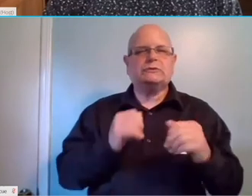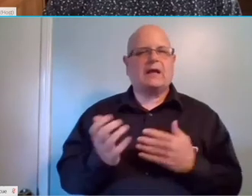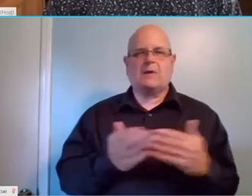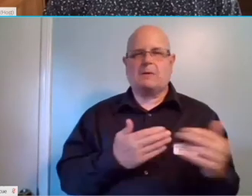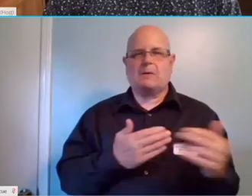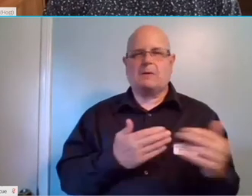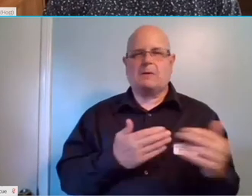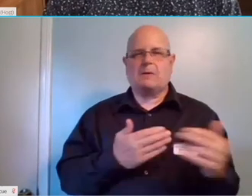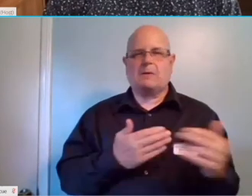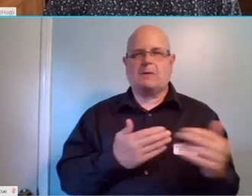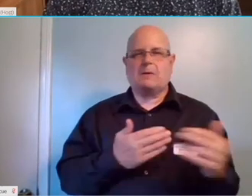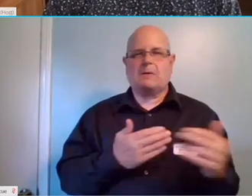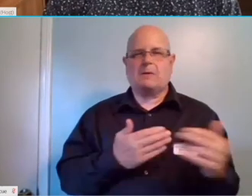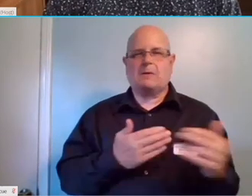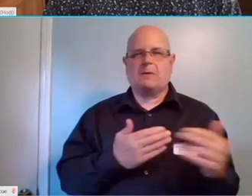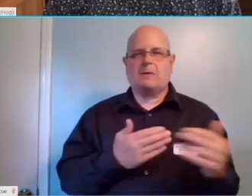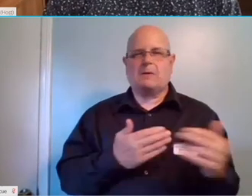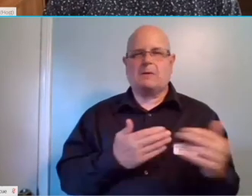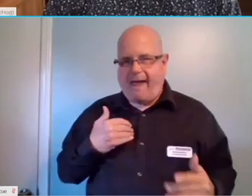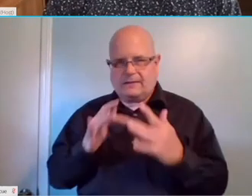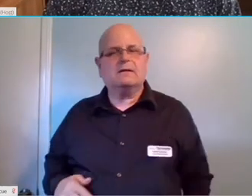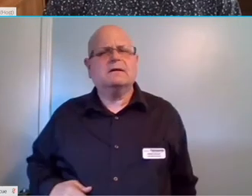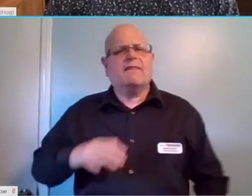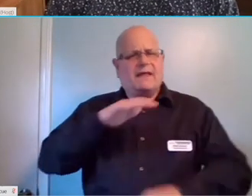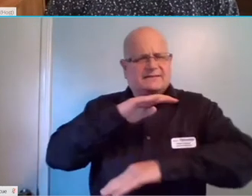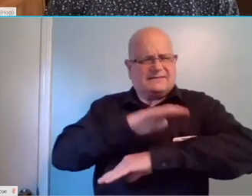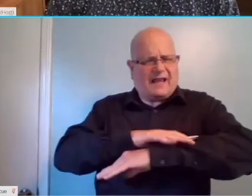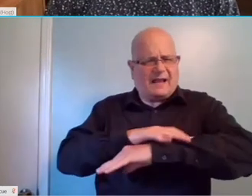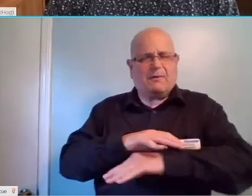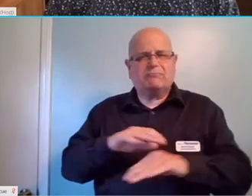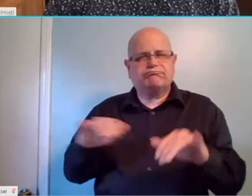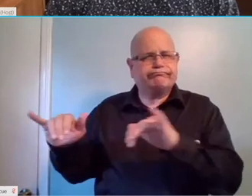Another question, is the table simulator to screen readers?